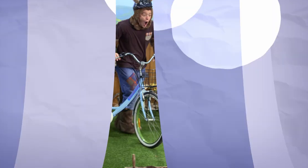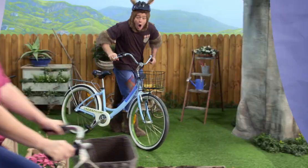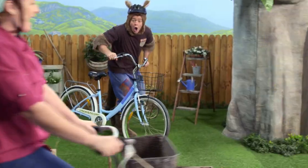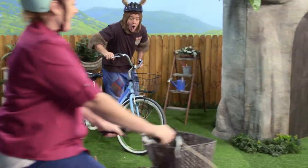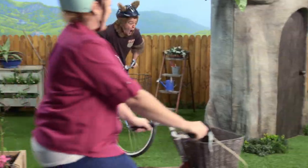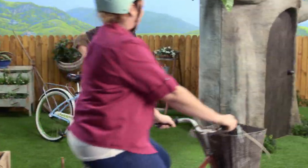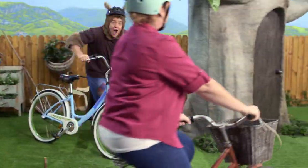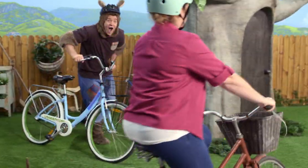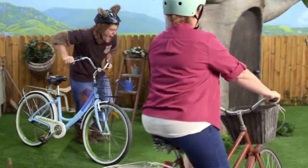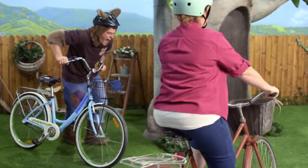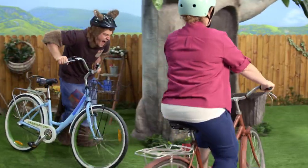Oh! Oh, wow!